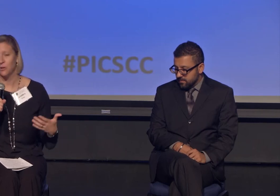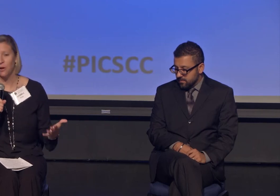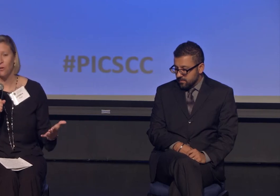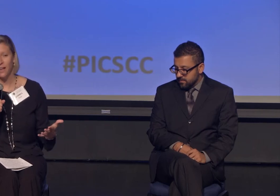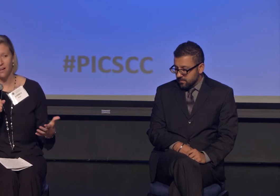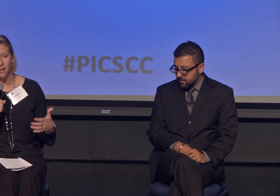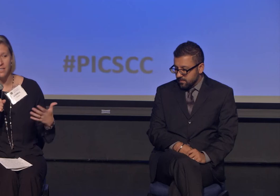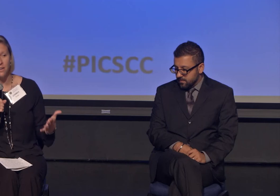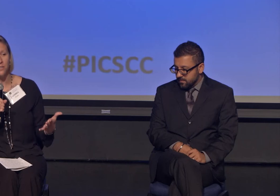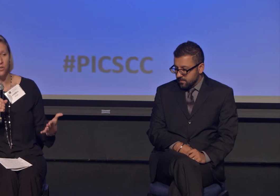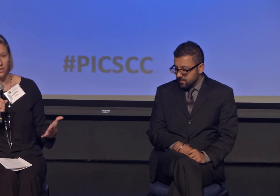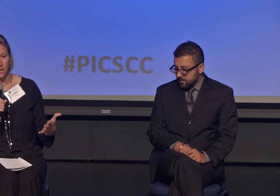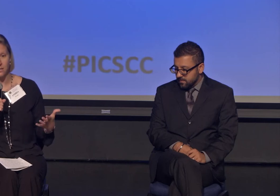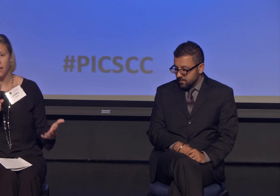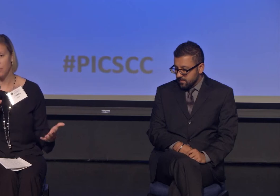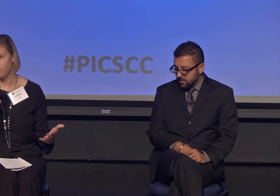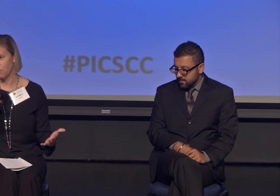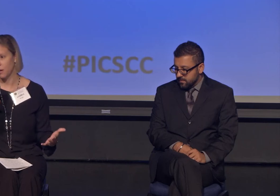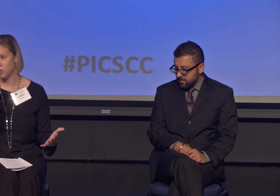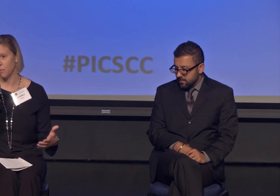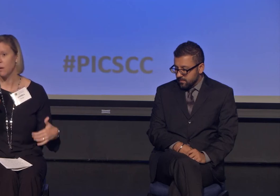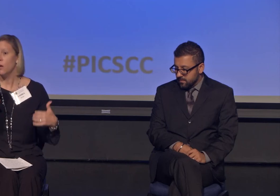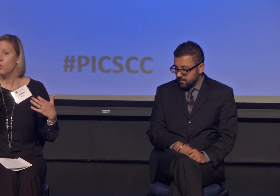who co-led our deconstructing the Islamophobia trip.